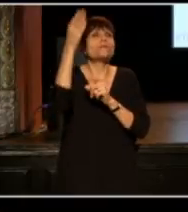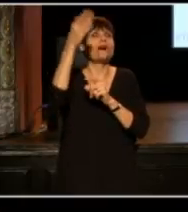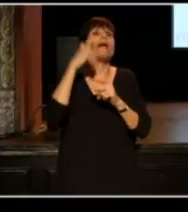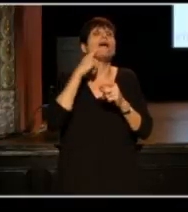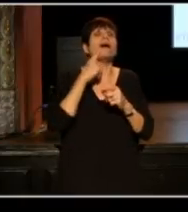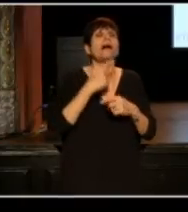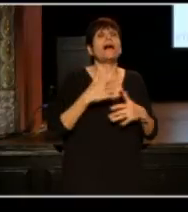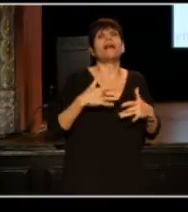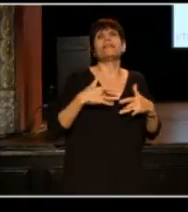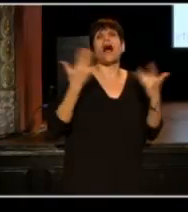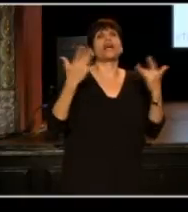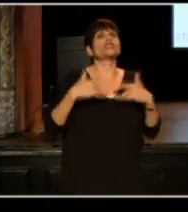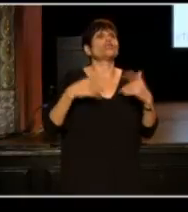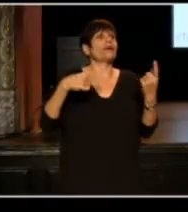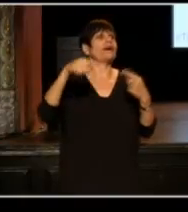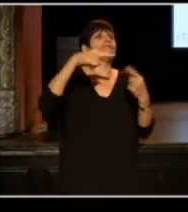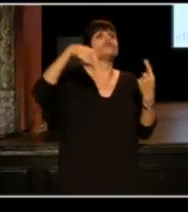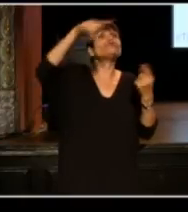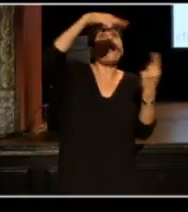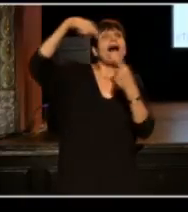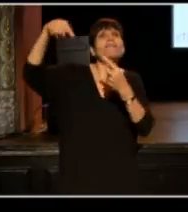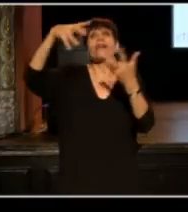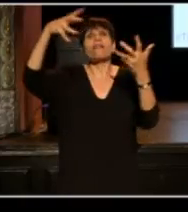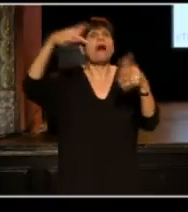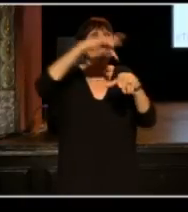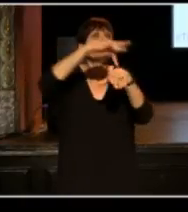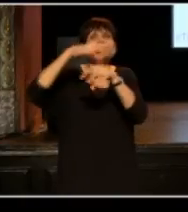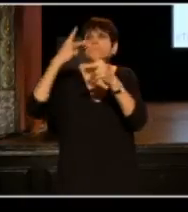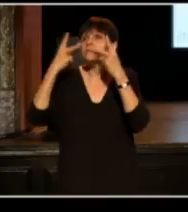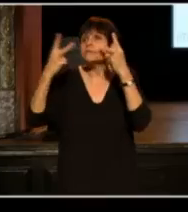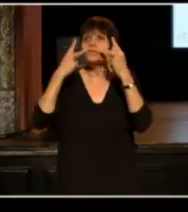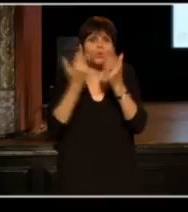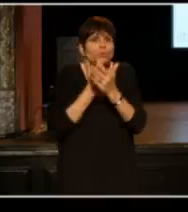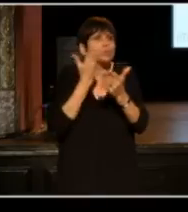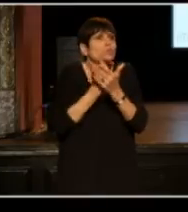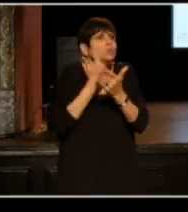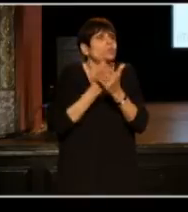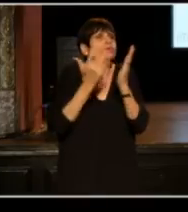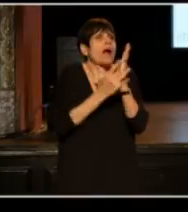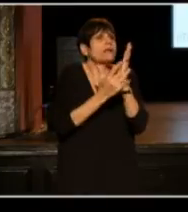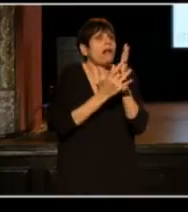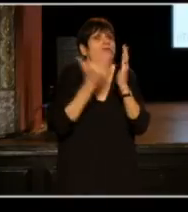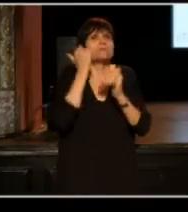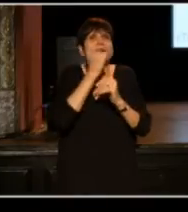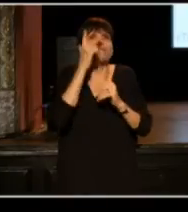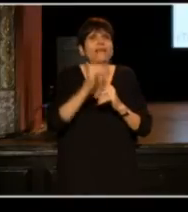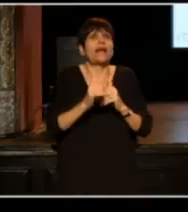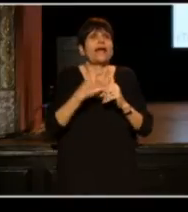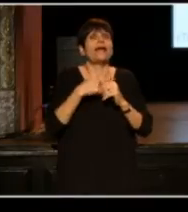and I have a strong belief that the distinction between on stage and off stage